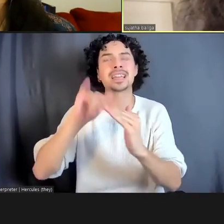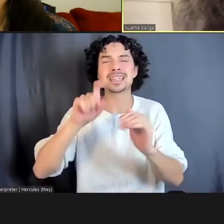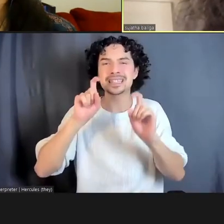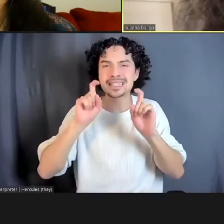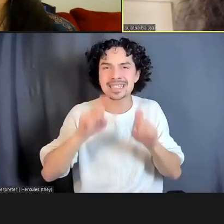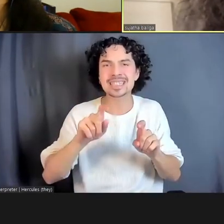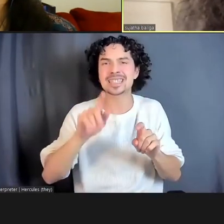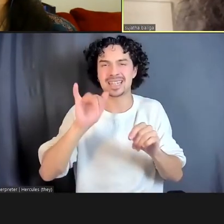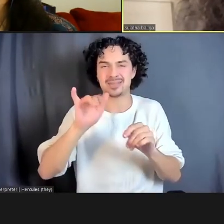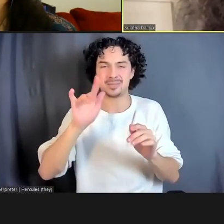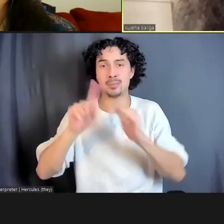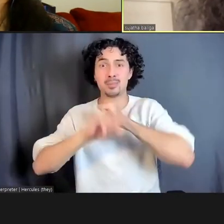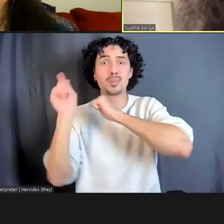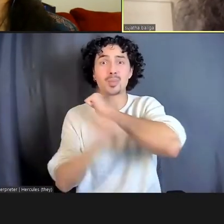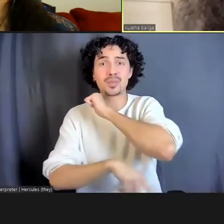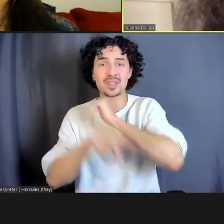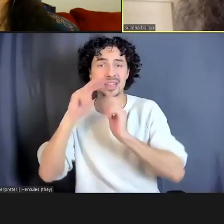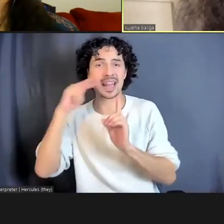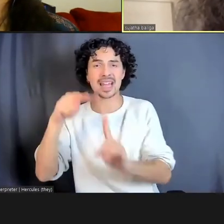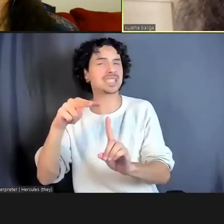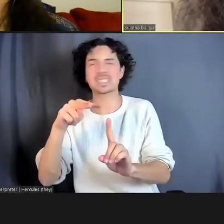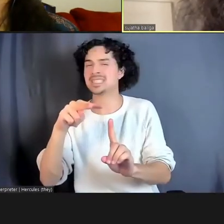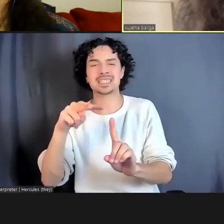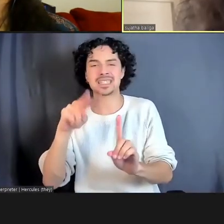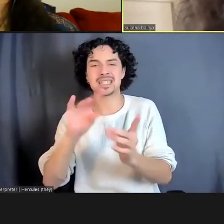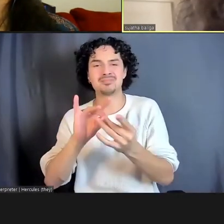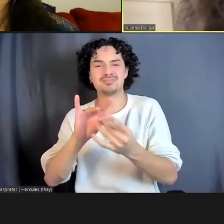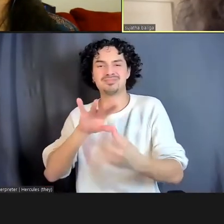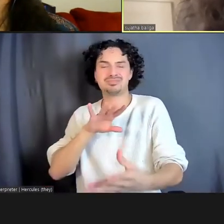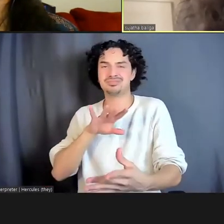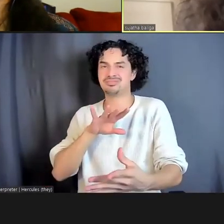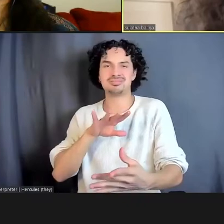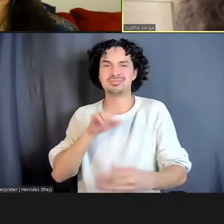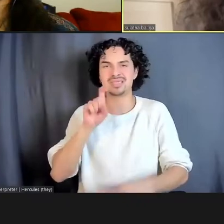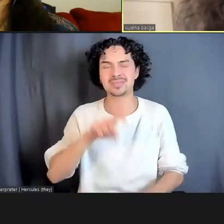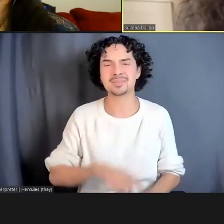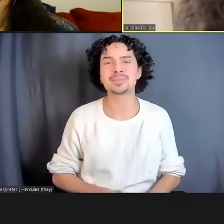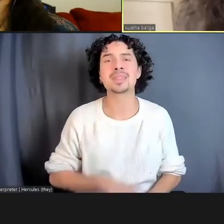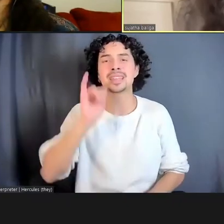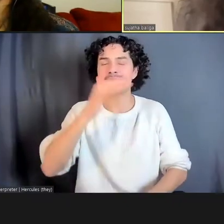And so that is the primary piece on a very practical level.